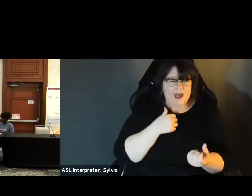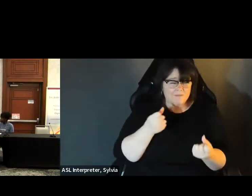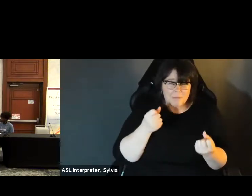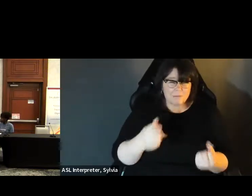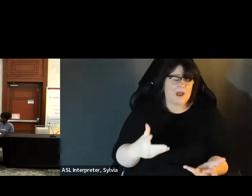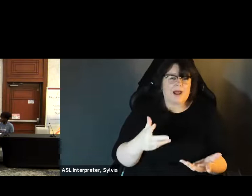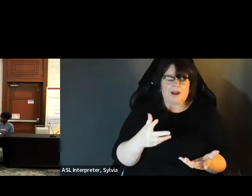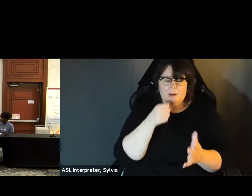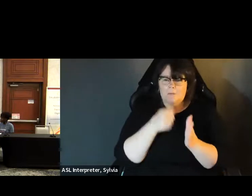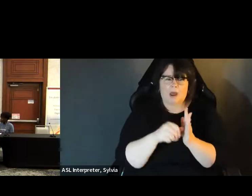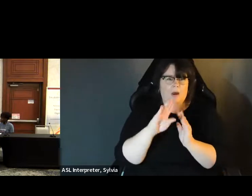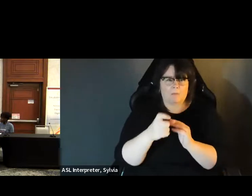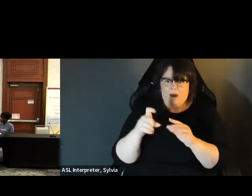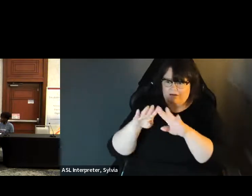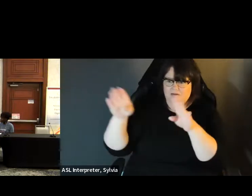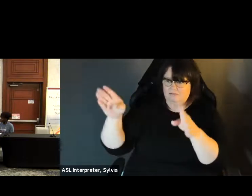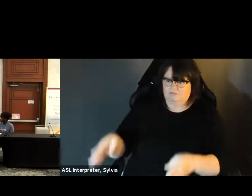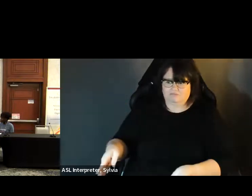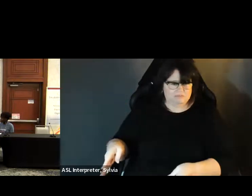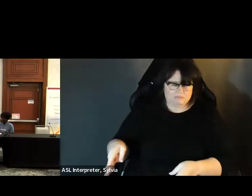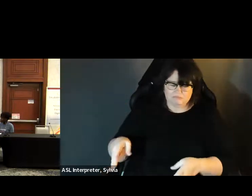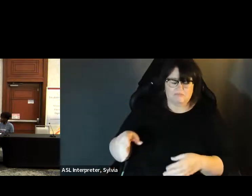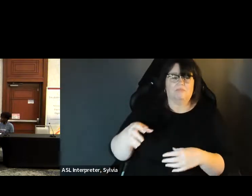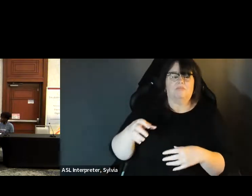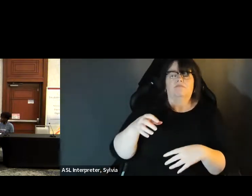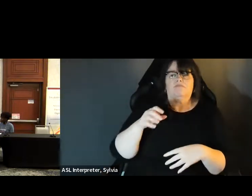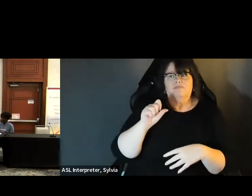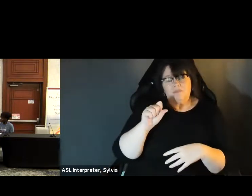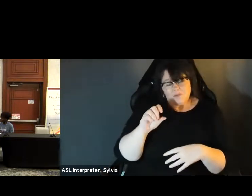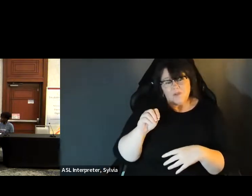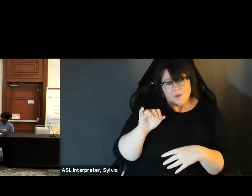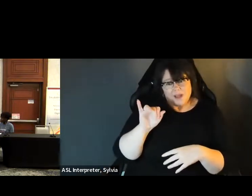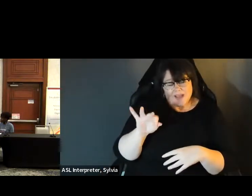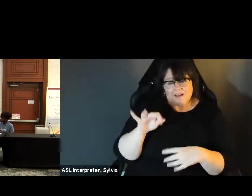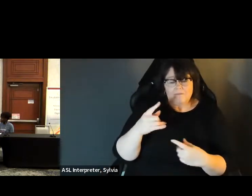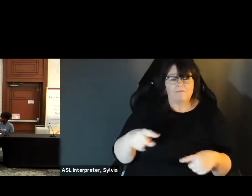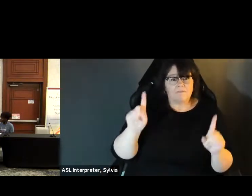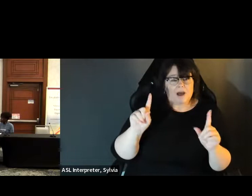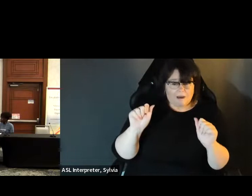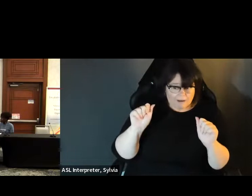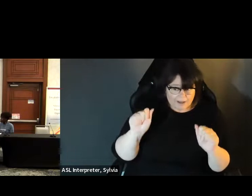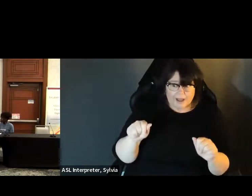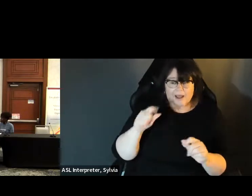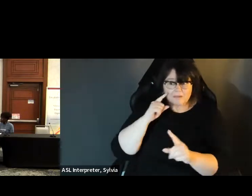dropbox and that and there aren't as many mailboxes around either